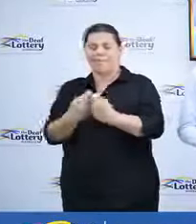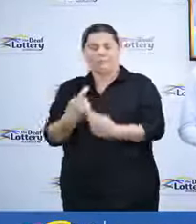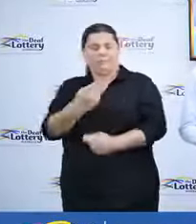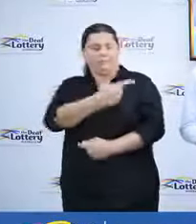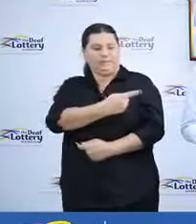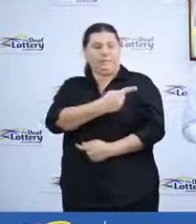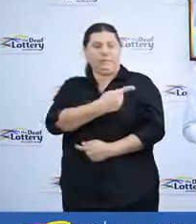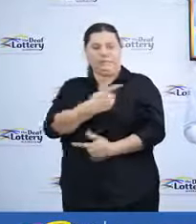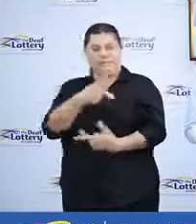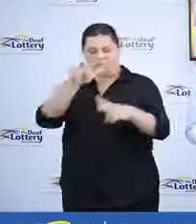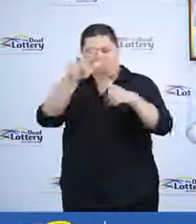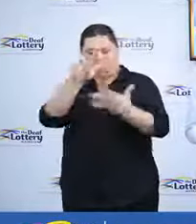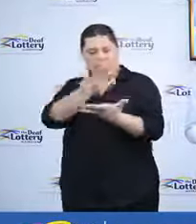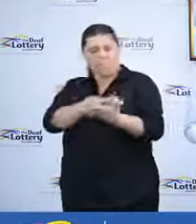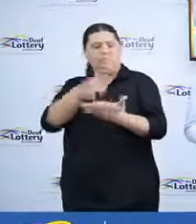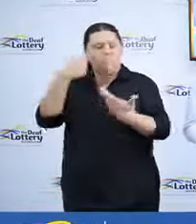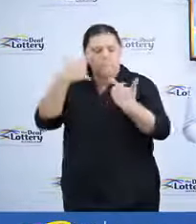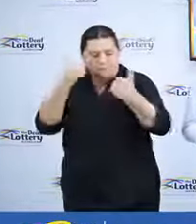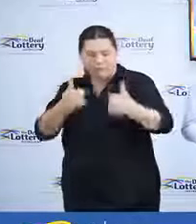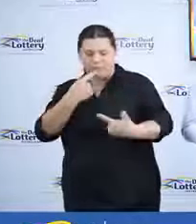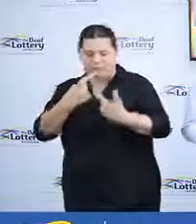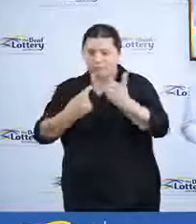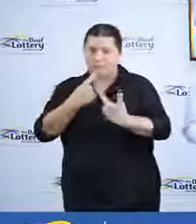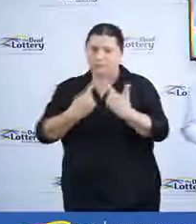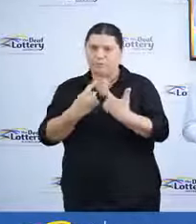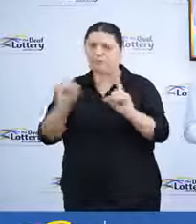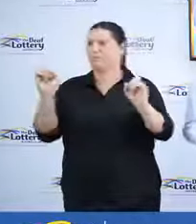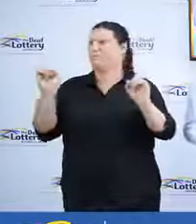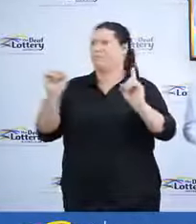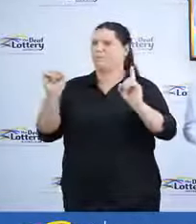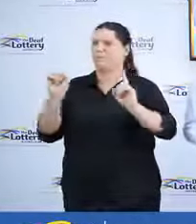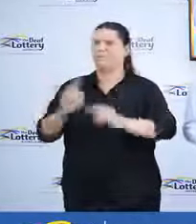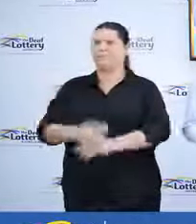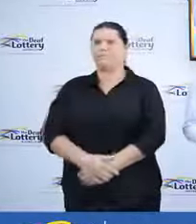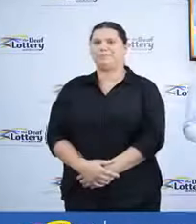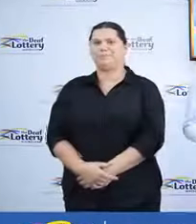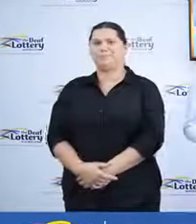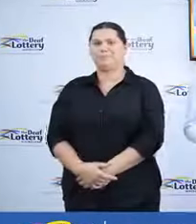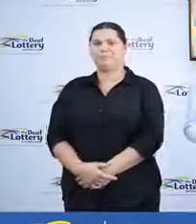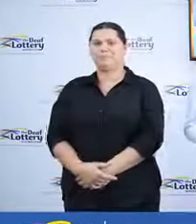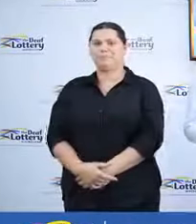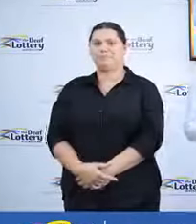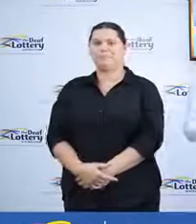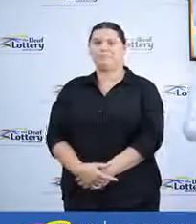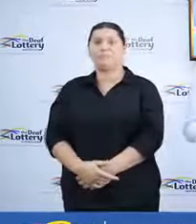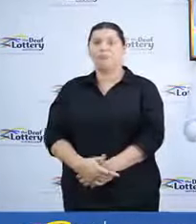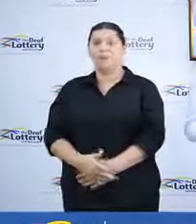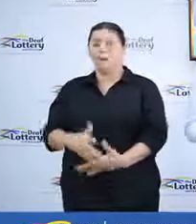verifying those ticket number details right now. And they've been very quick to